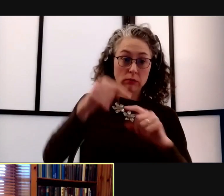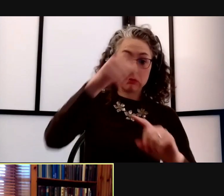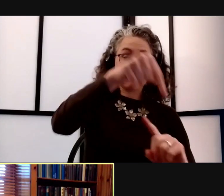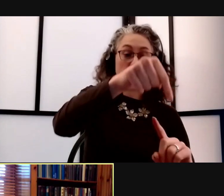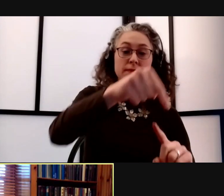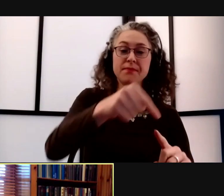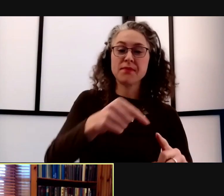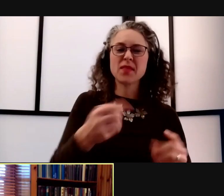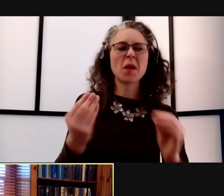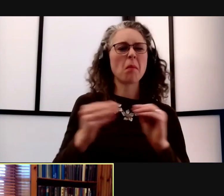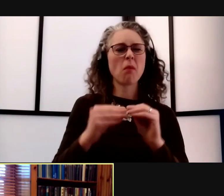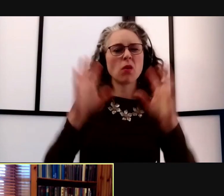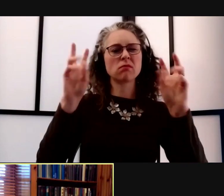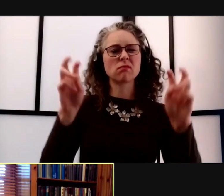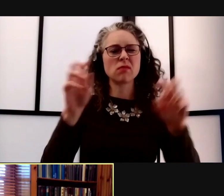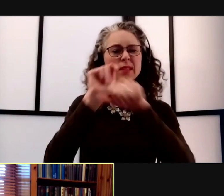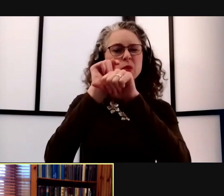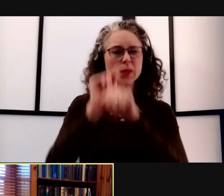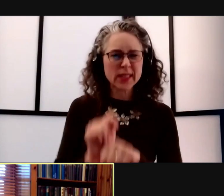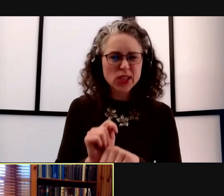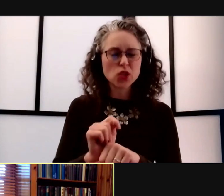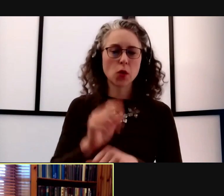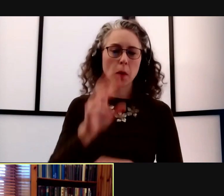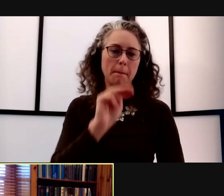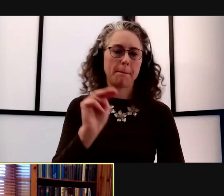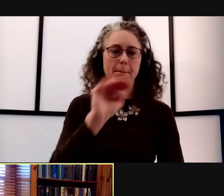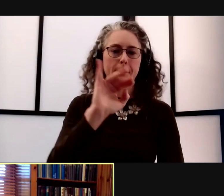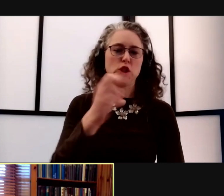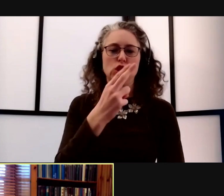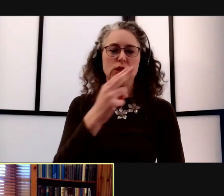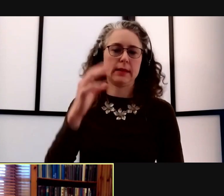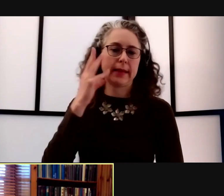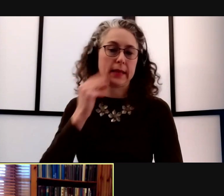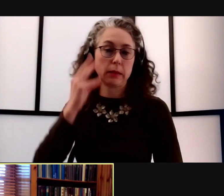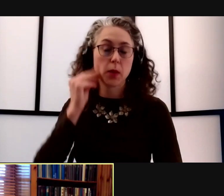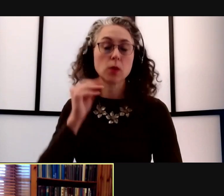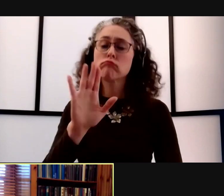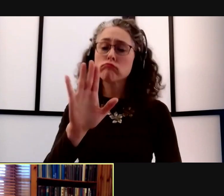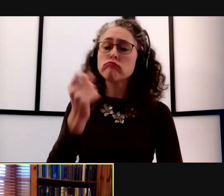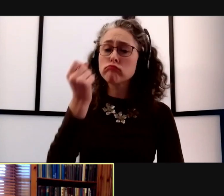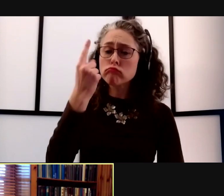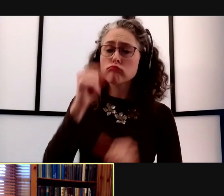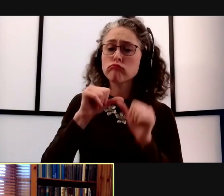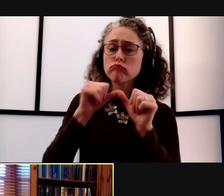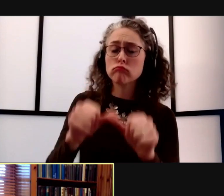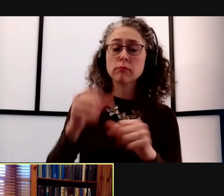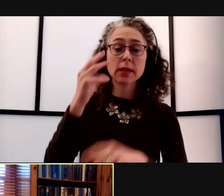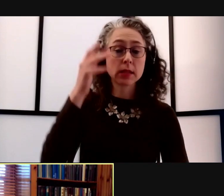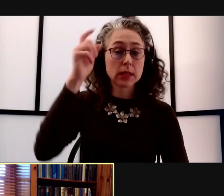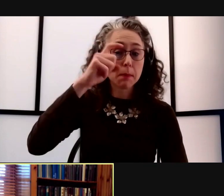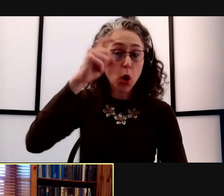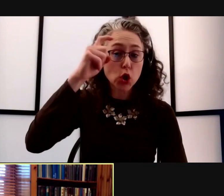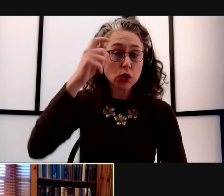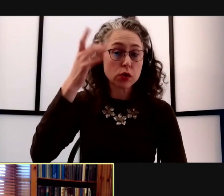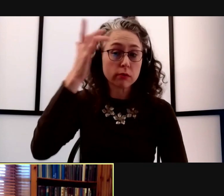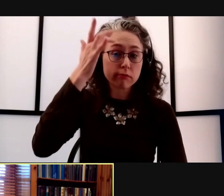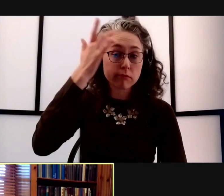like the traditional Michigan experience. We're gonna have to continue being smart. I urge everyone not to fixate on this mask question.